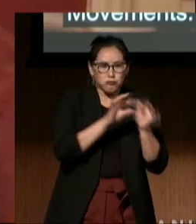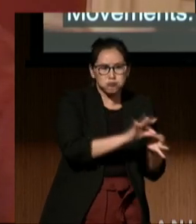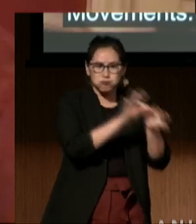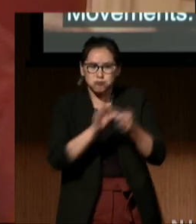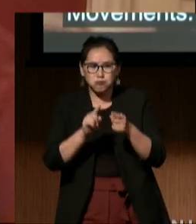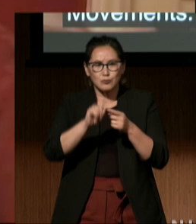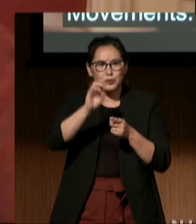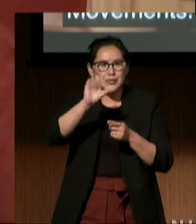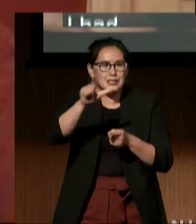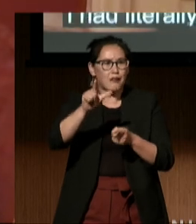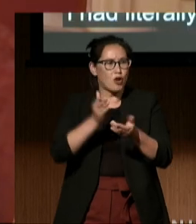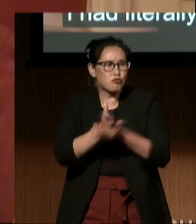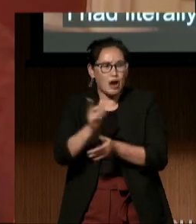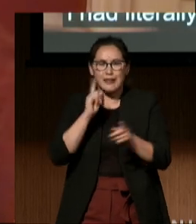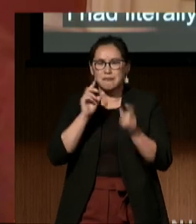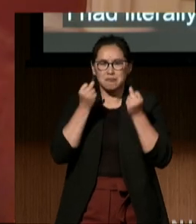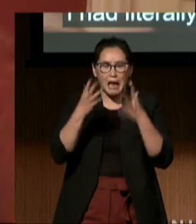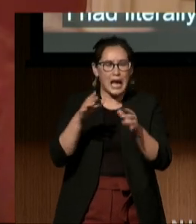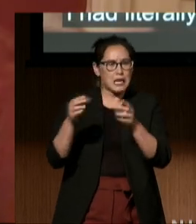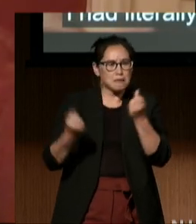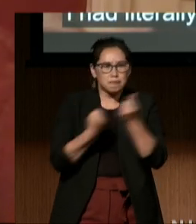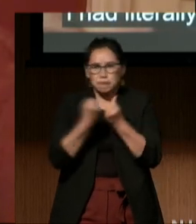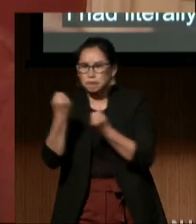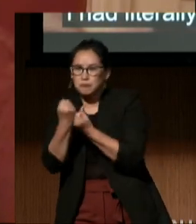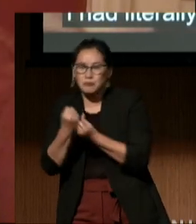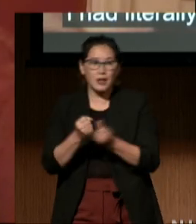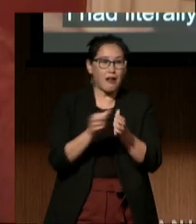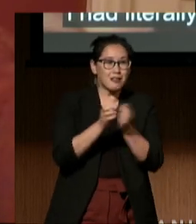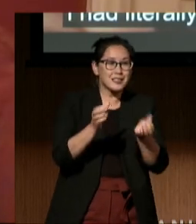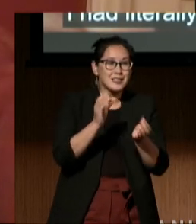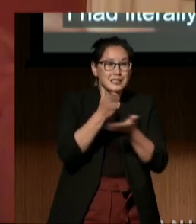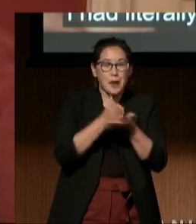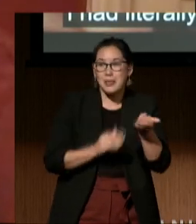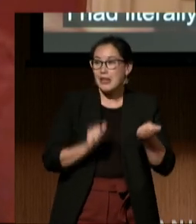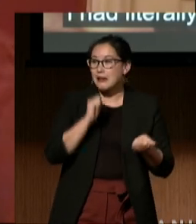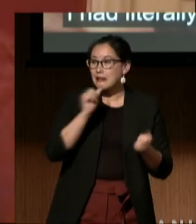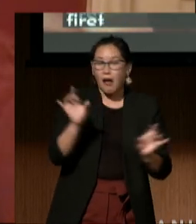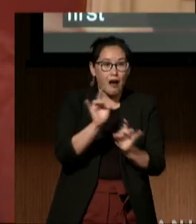the first nonviolent sit-ins at Woolworth's happened,